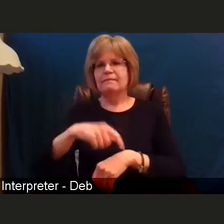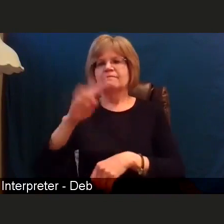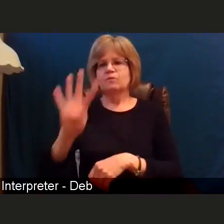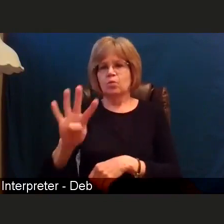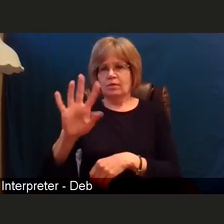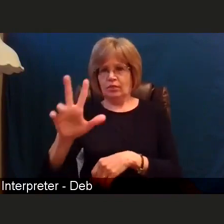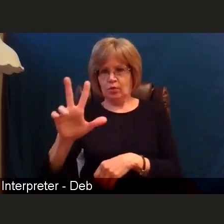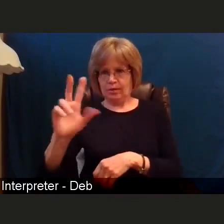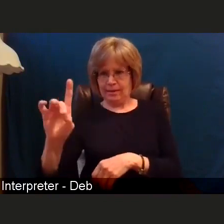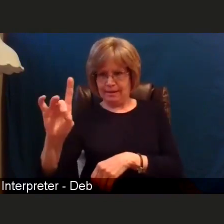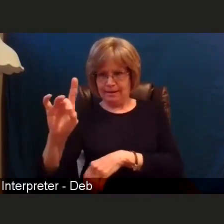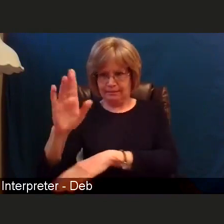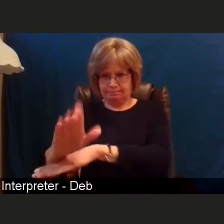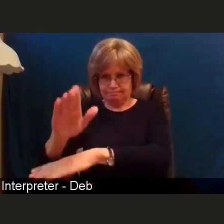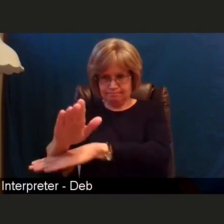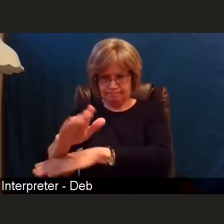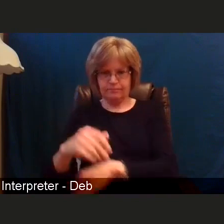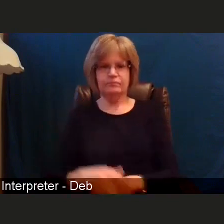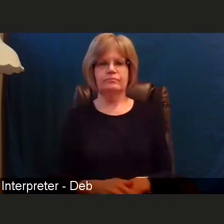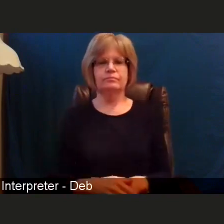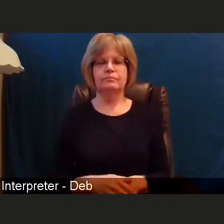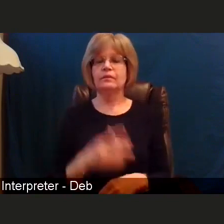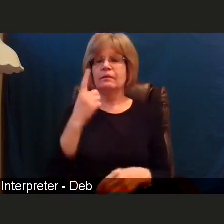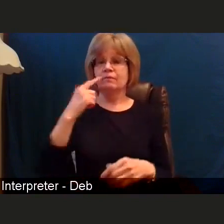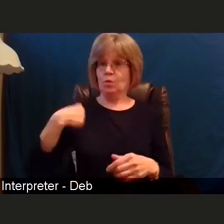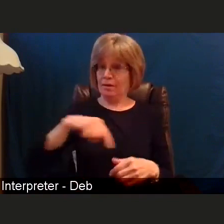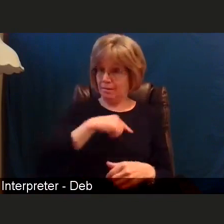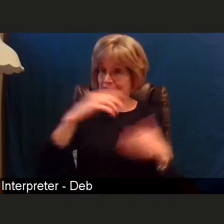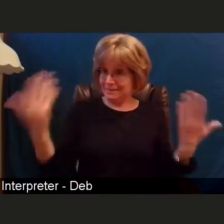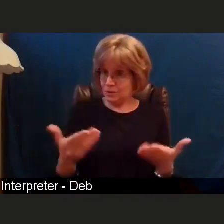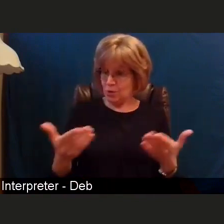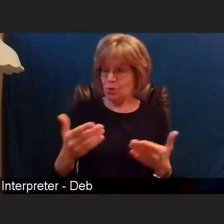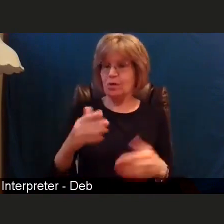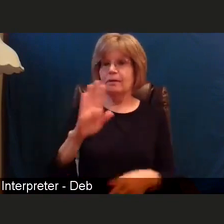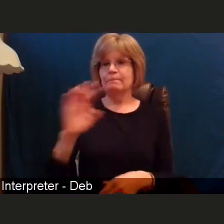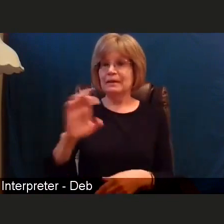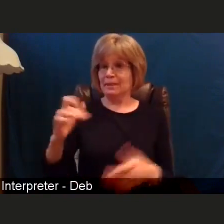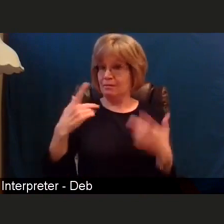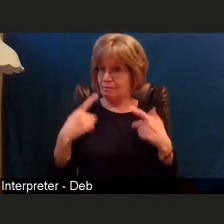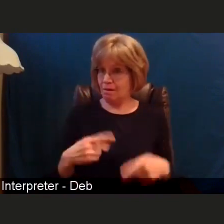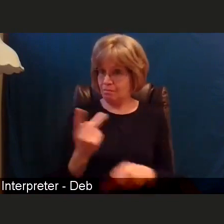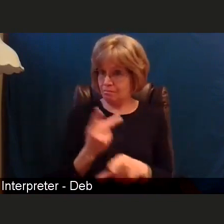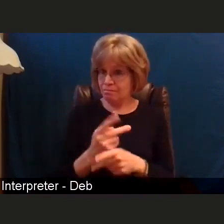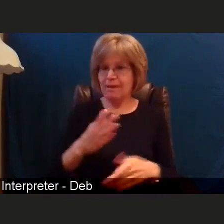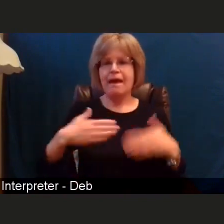On behalf of all of us here at Beebe Healthcare, happy New Year. Thank you so much for joining us today